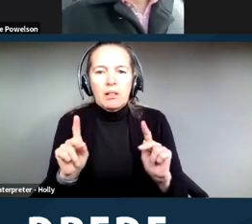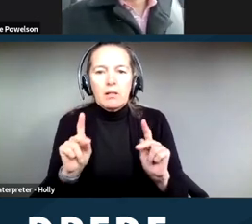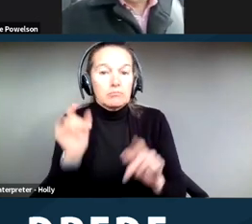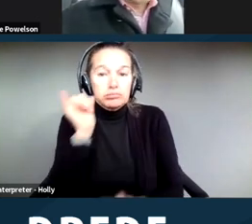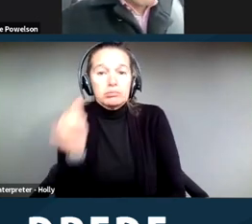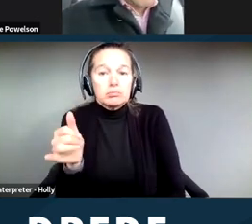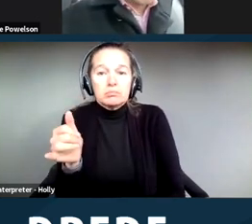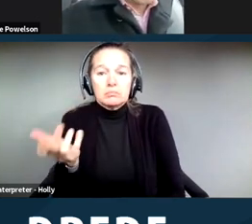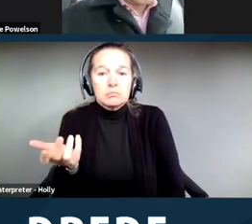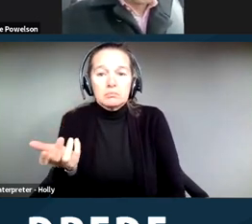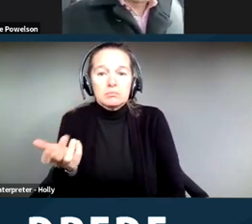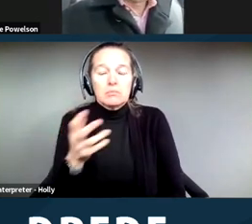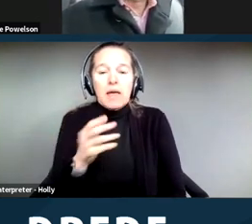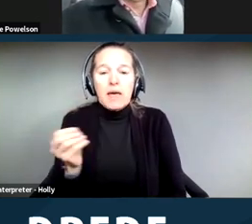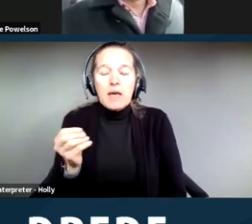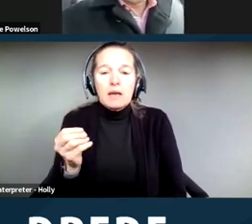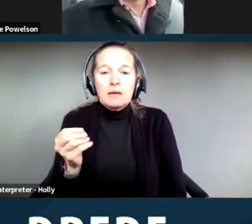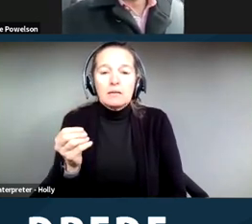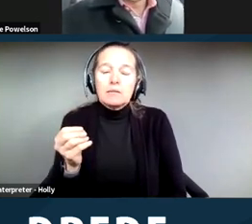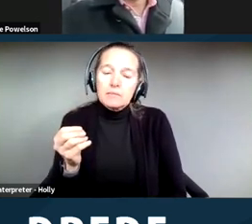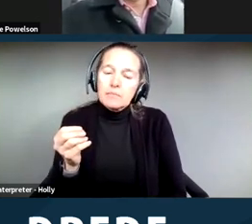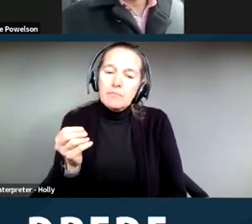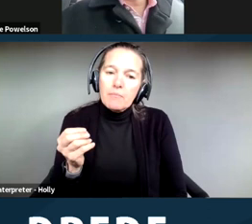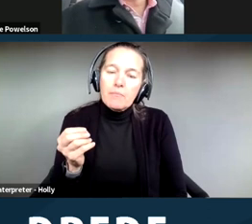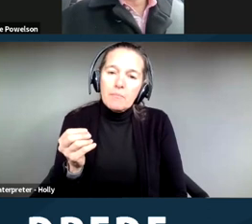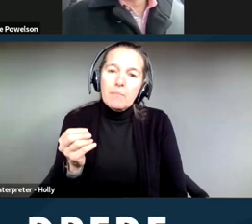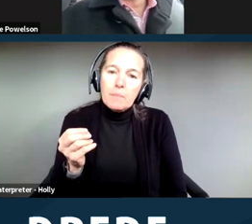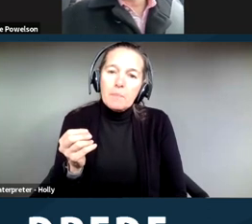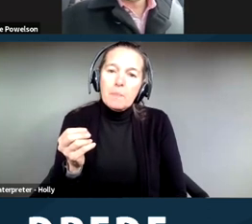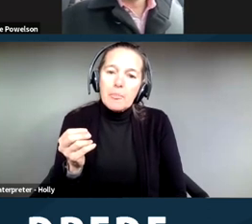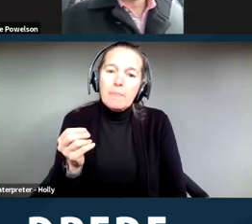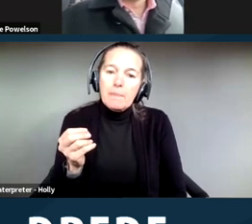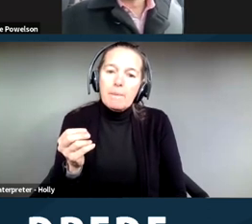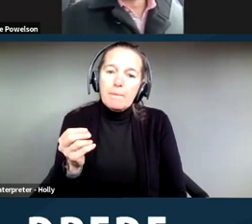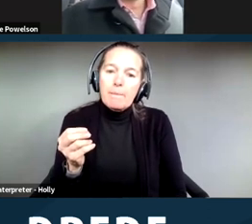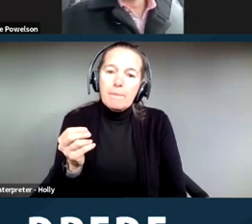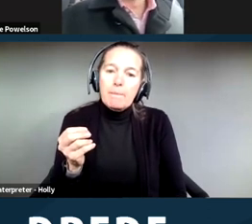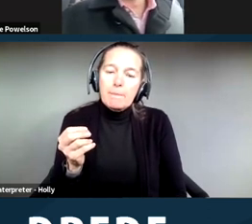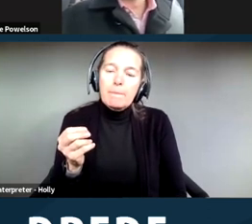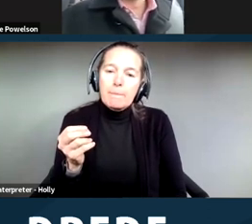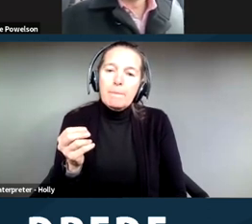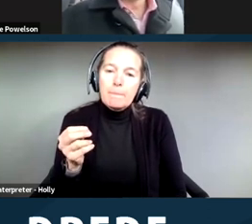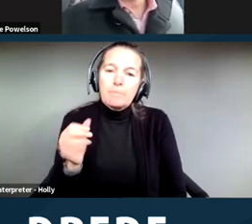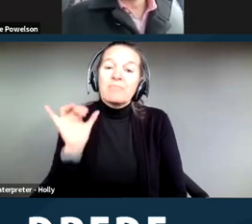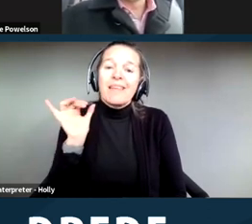And besides that, which was really, had a lot to do with how disabilities were going to be